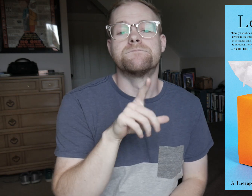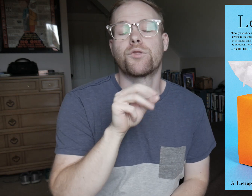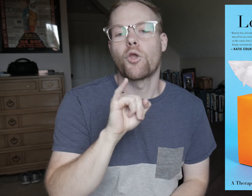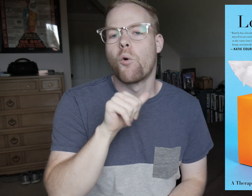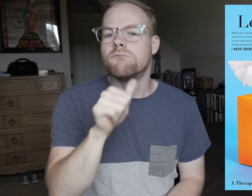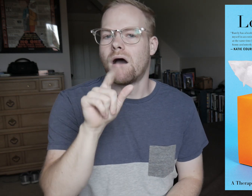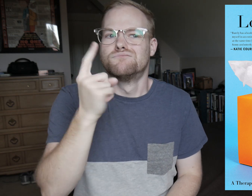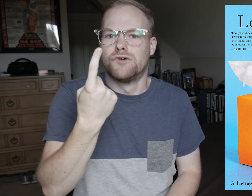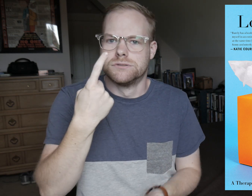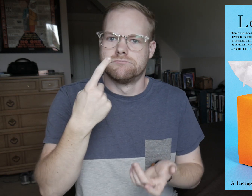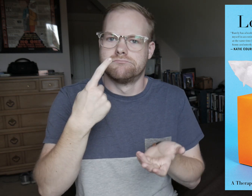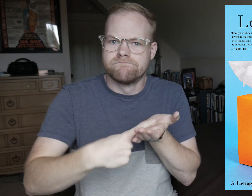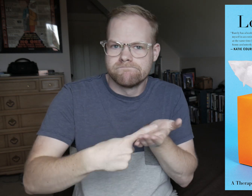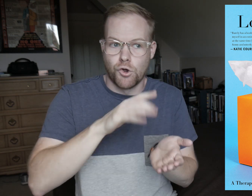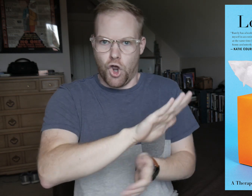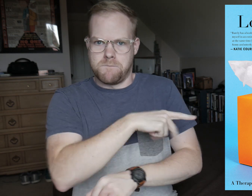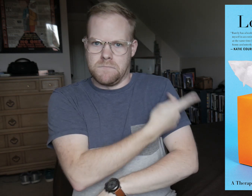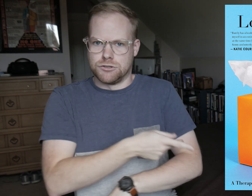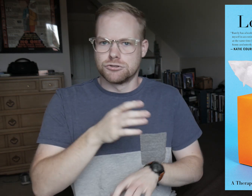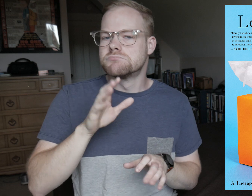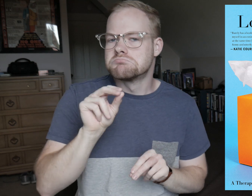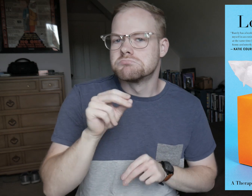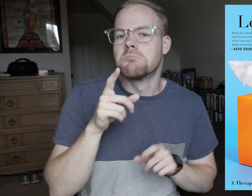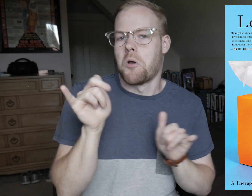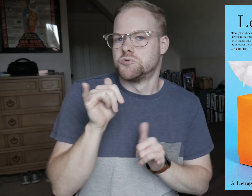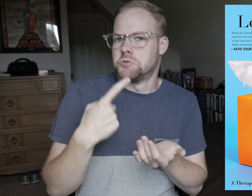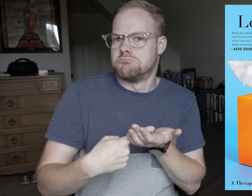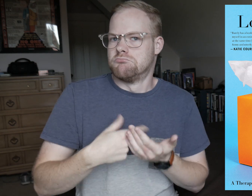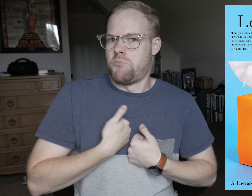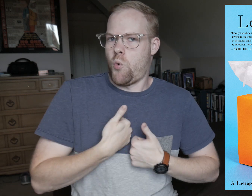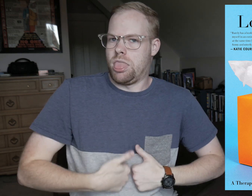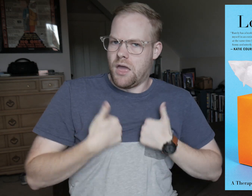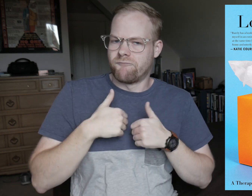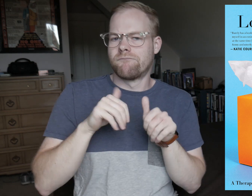Lori doesn’t just talk about her patients, but also talks about her own life and